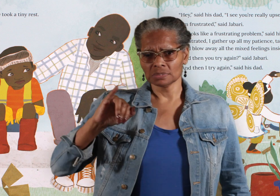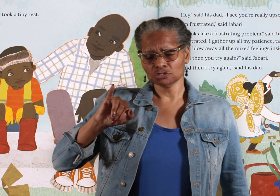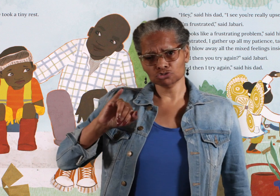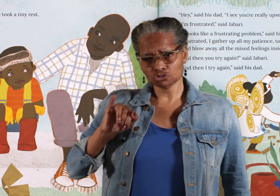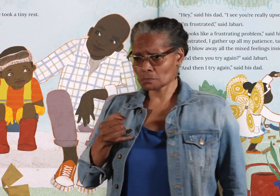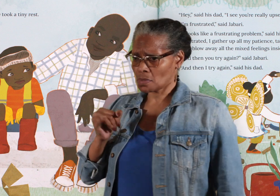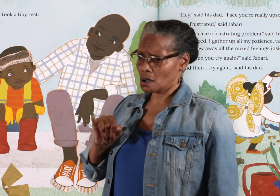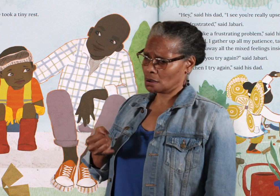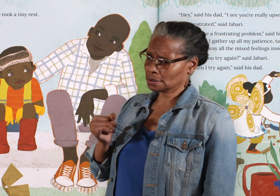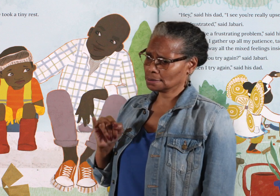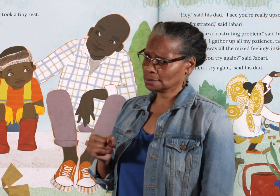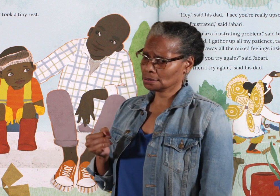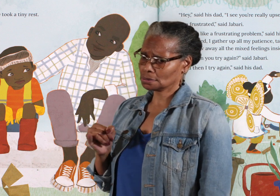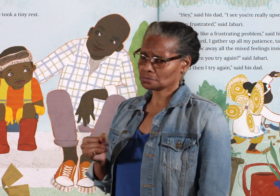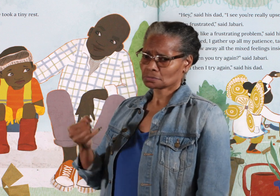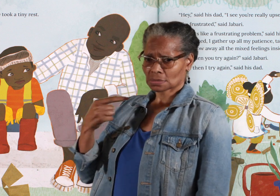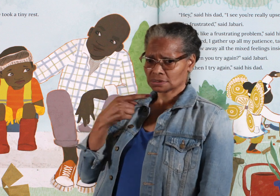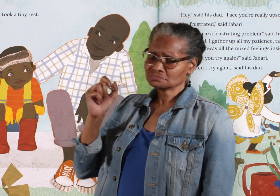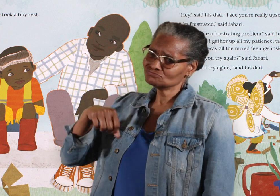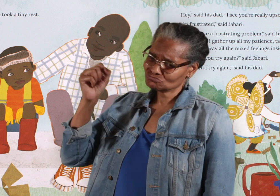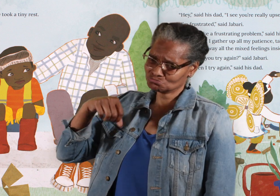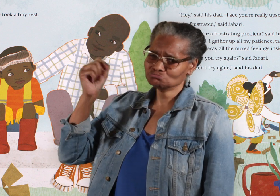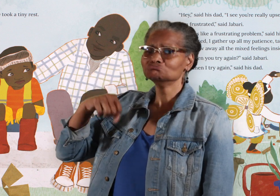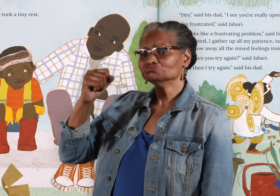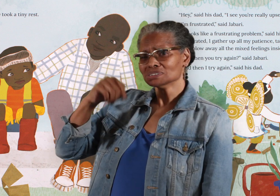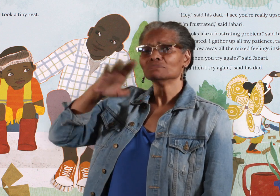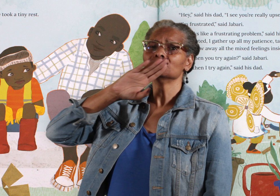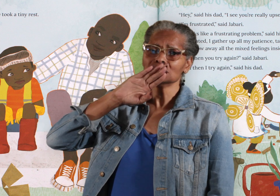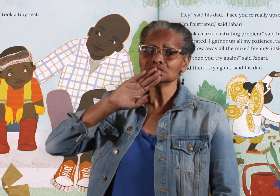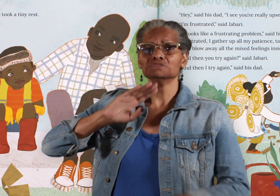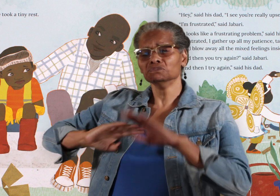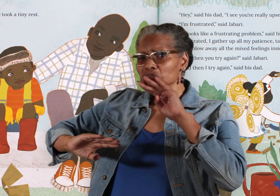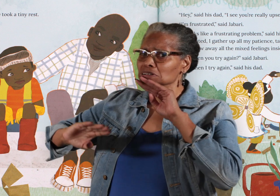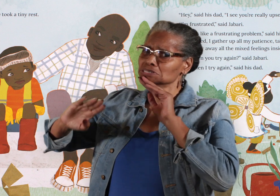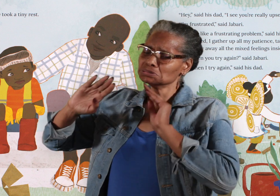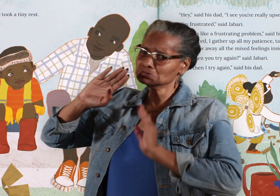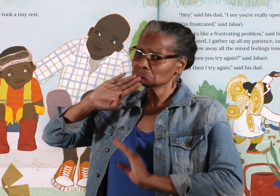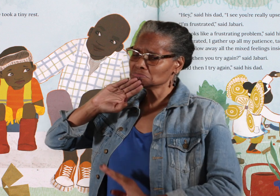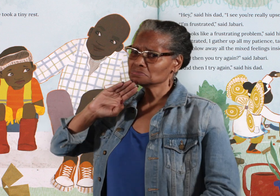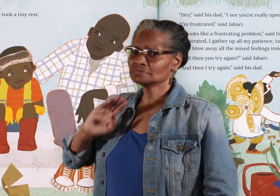"I'm frustrated, said Jabari.